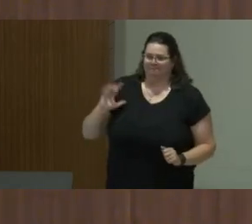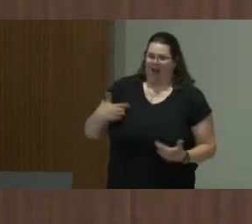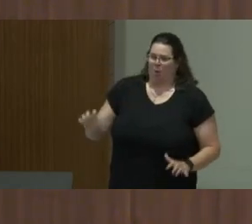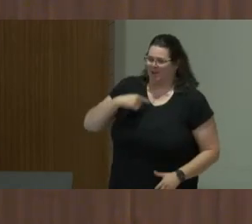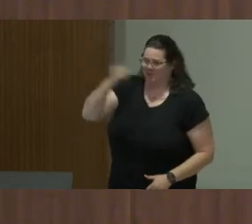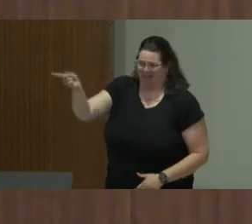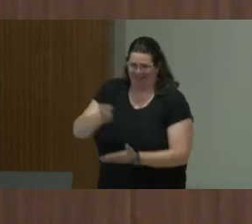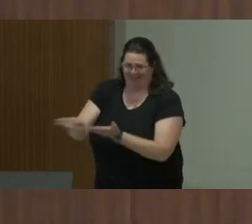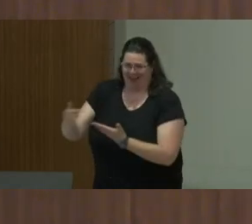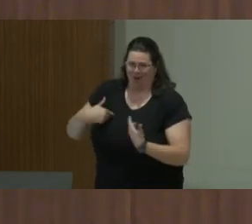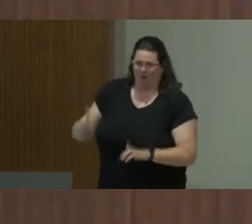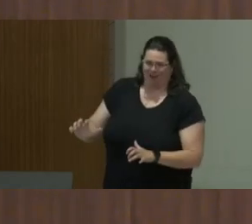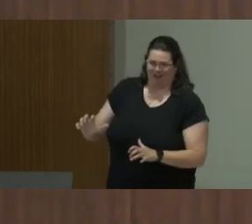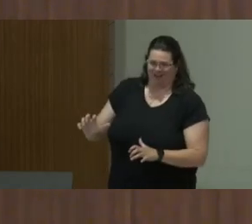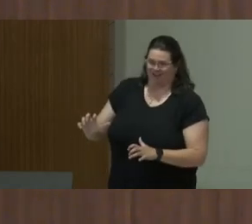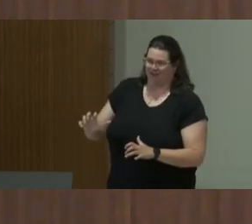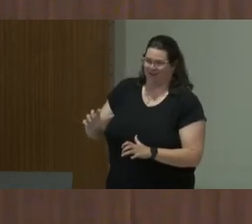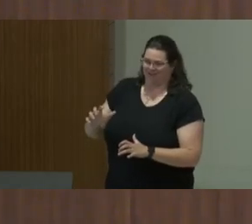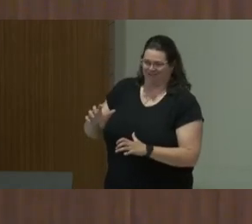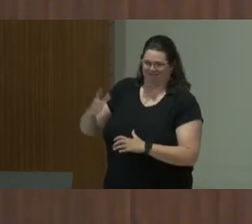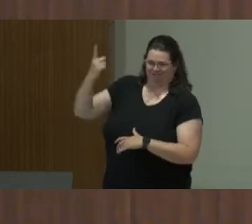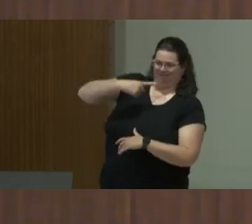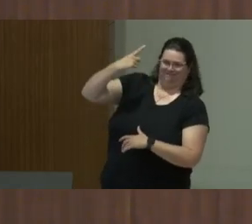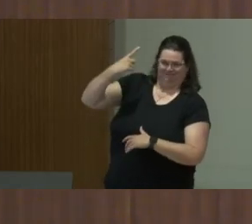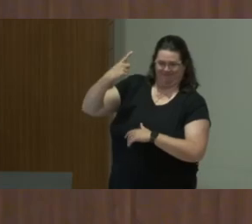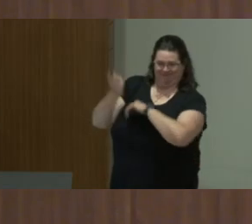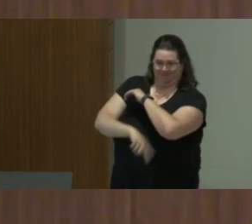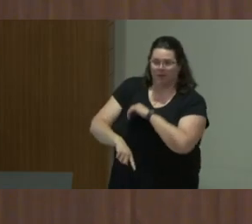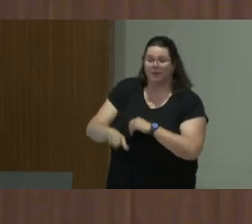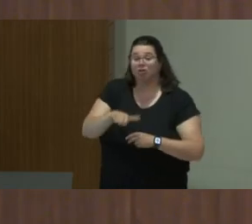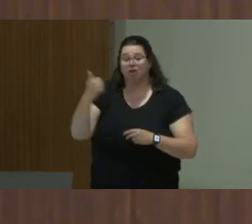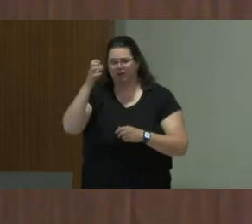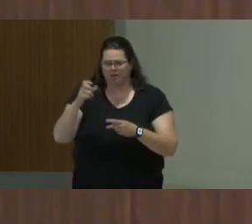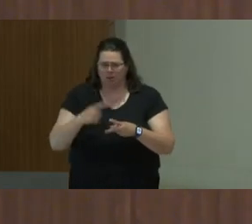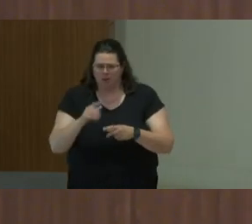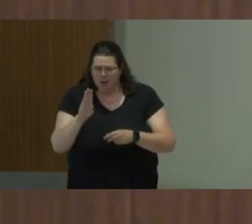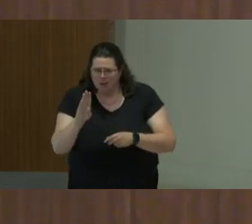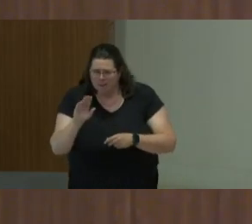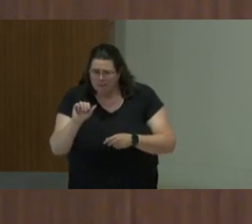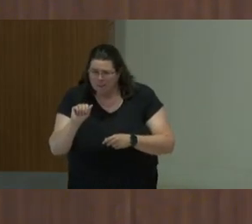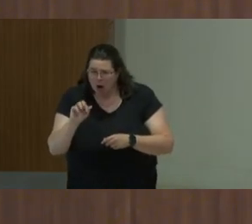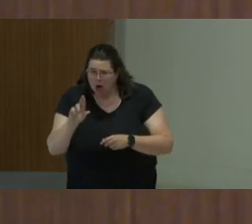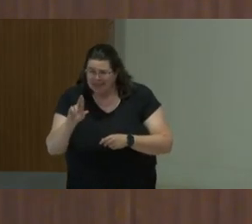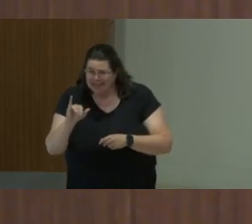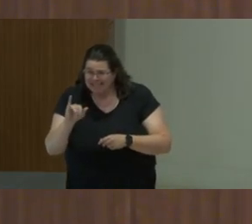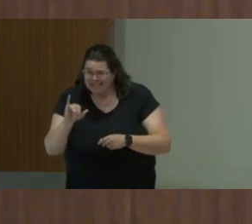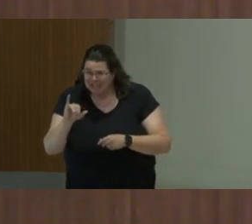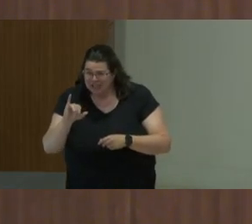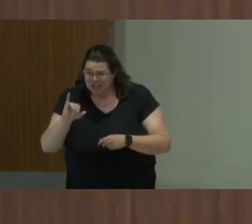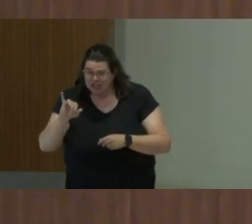There is a concept, however, that is called parrhesia. Are you familiar with that concept? No? 213 00:11:37,80 --> 00:11:37,600 Who is?